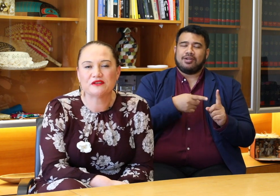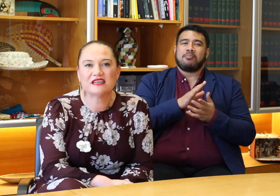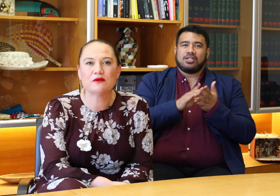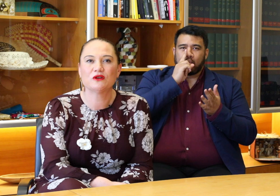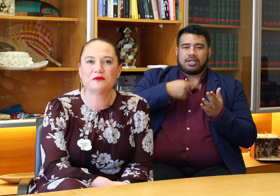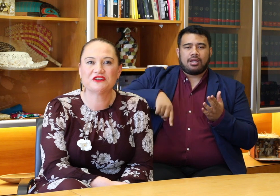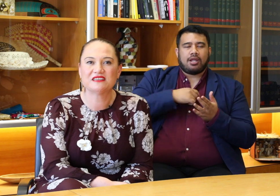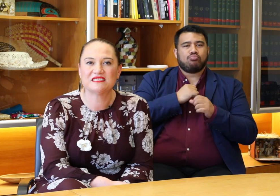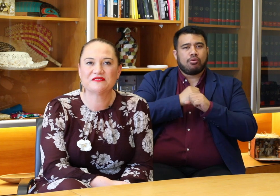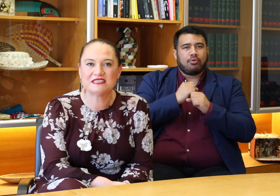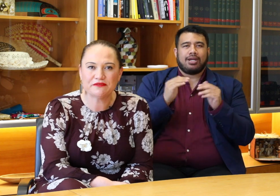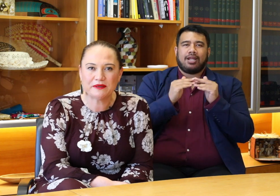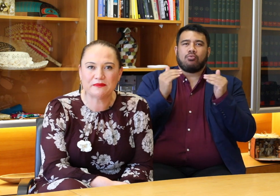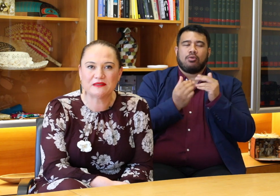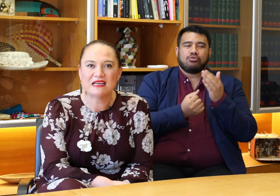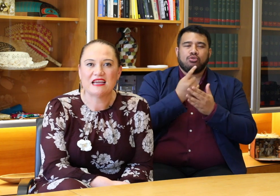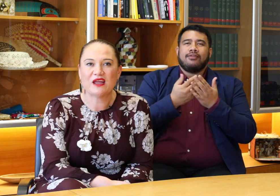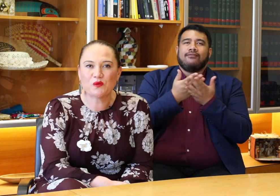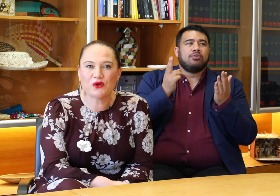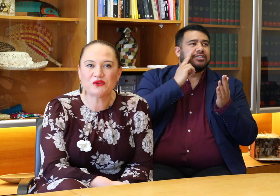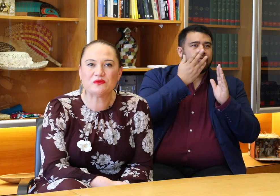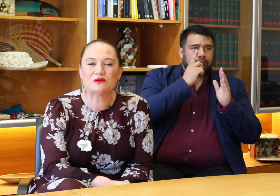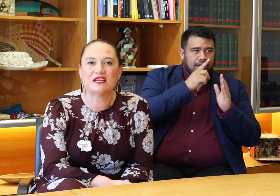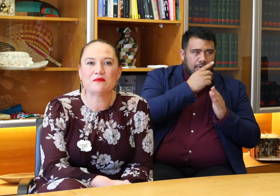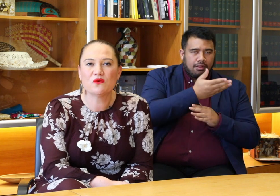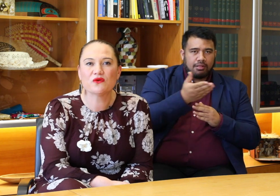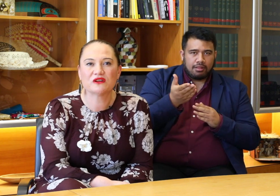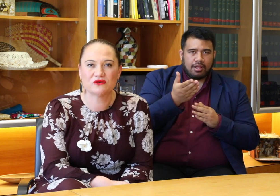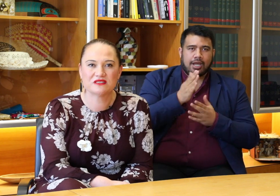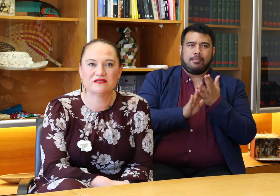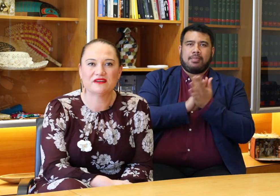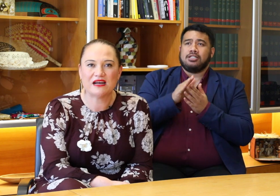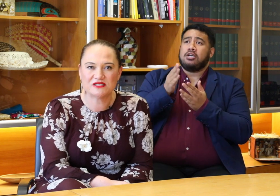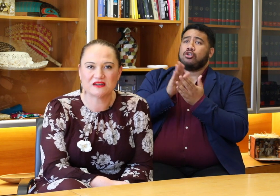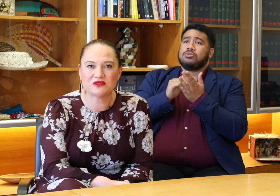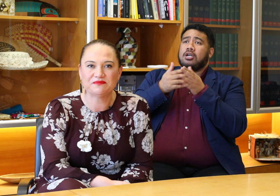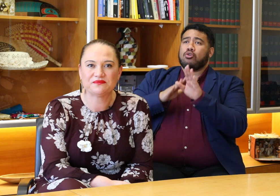equal opportunities for Deaf people and work toward a more inclusive Aotearoa.